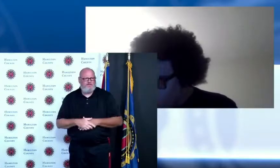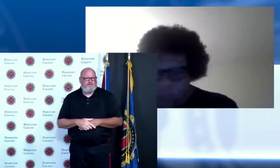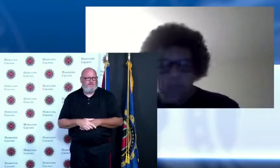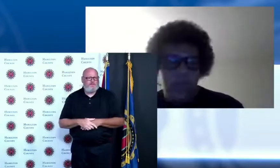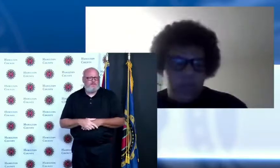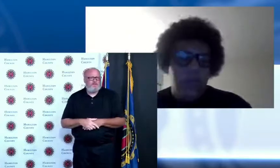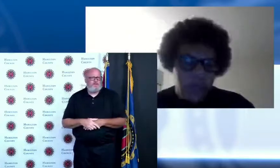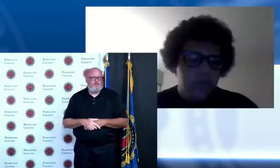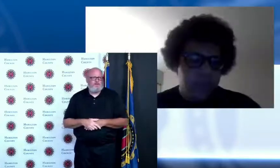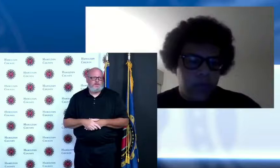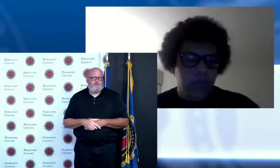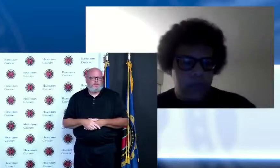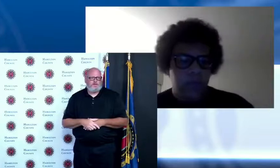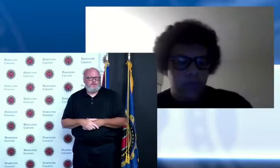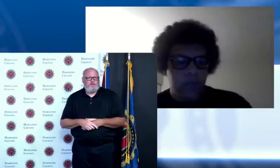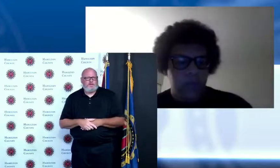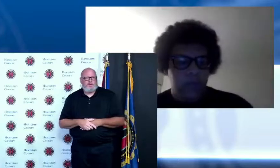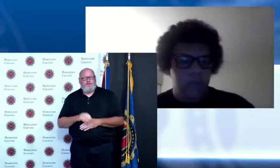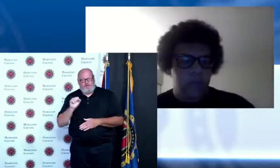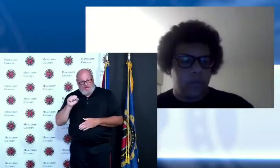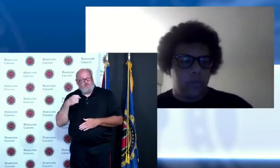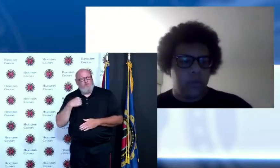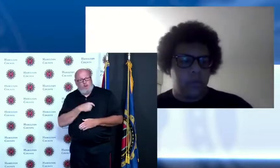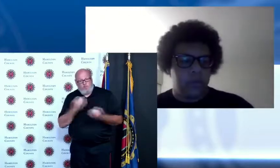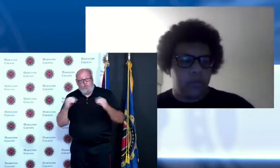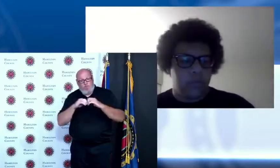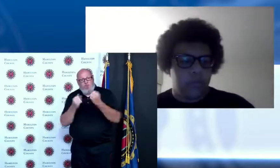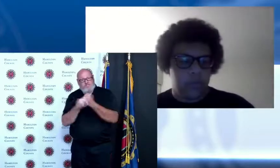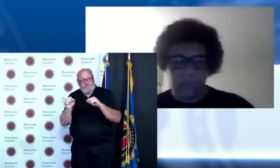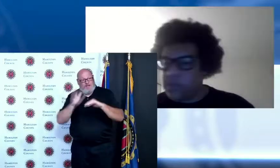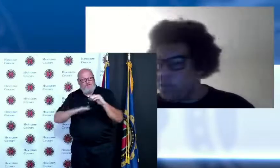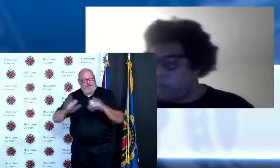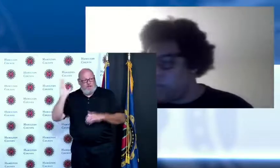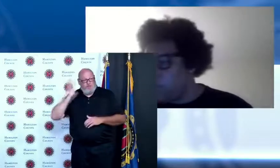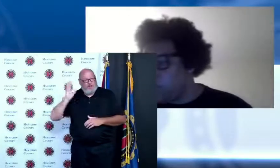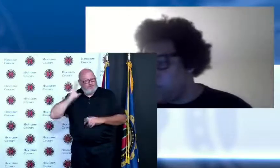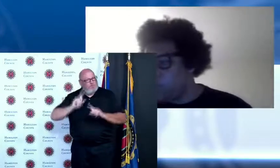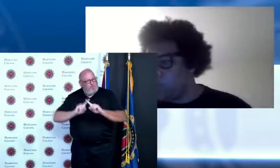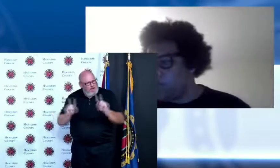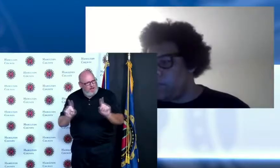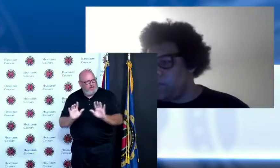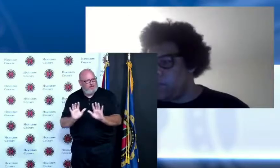chance to have before that said for folks who have not been vaccinated some may choose to get vaccine